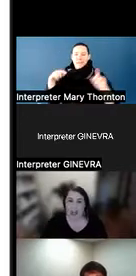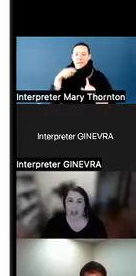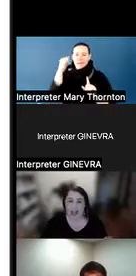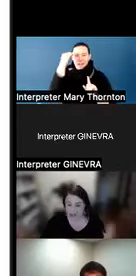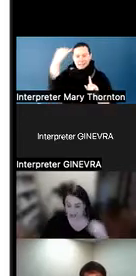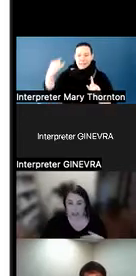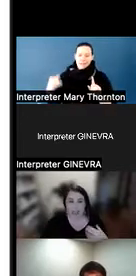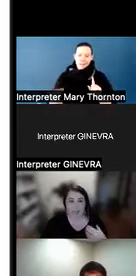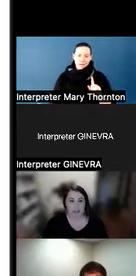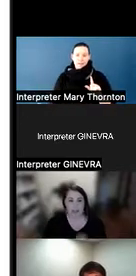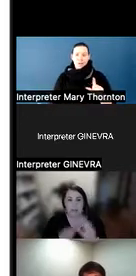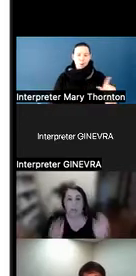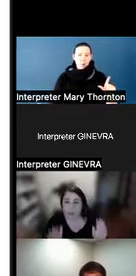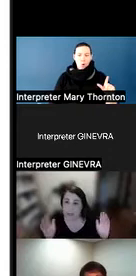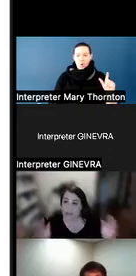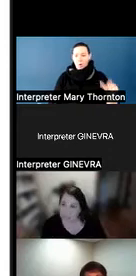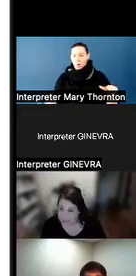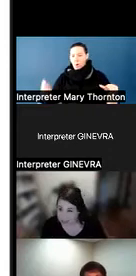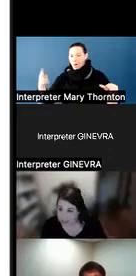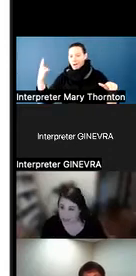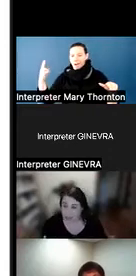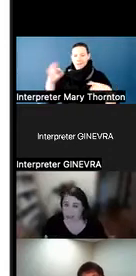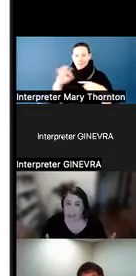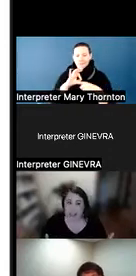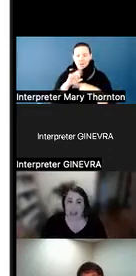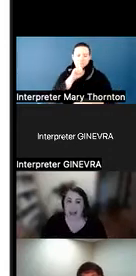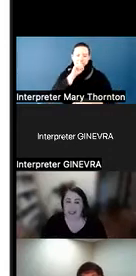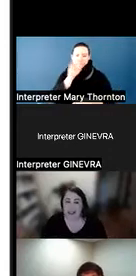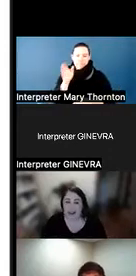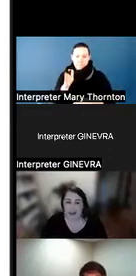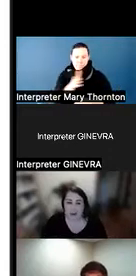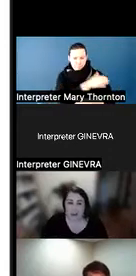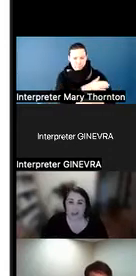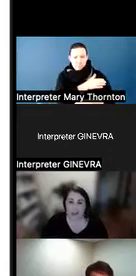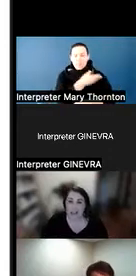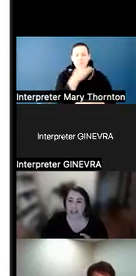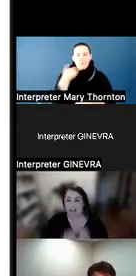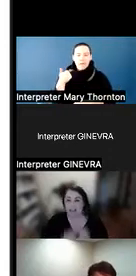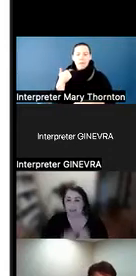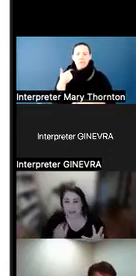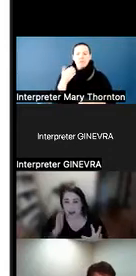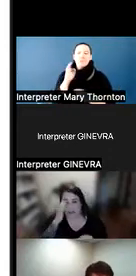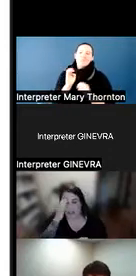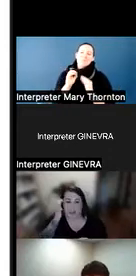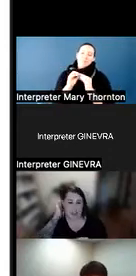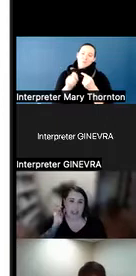And look to be more specific, essentially. And so, this image is often circulated